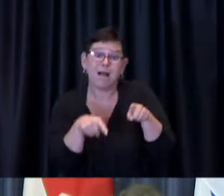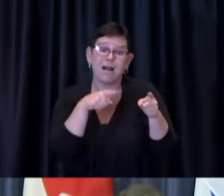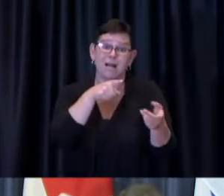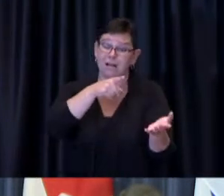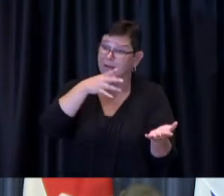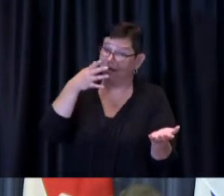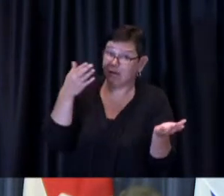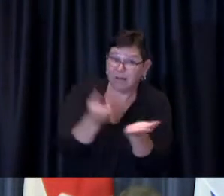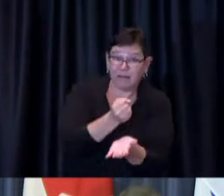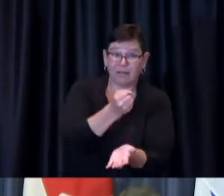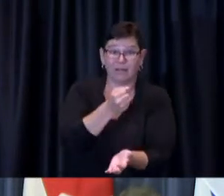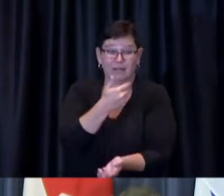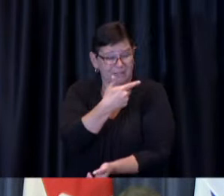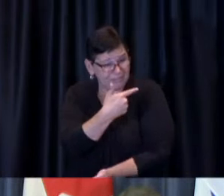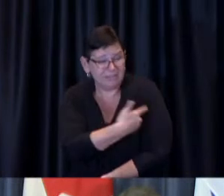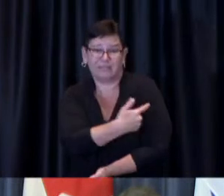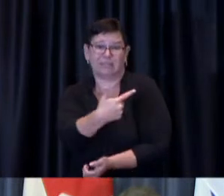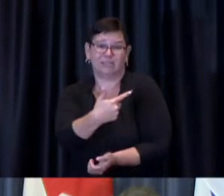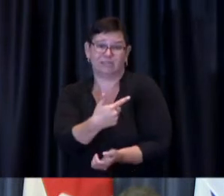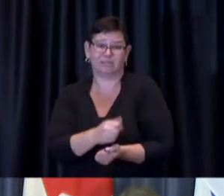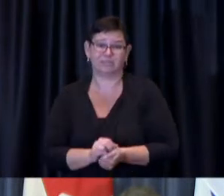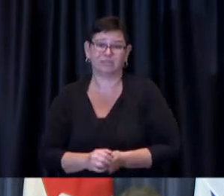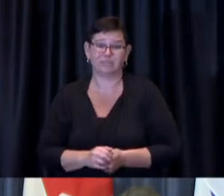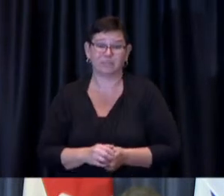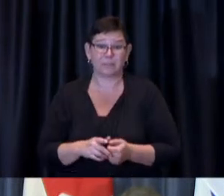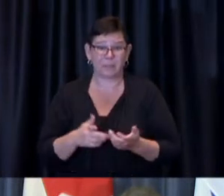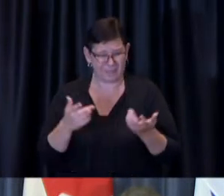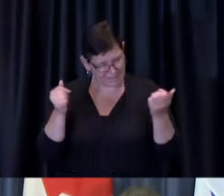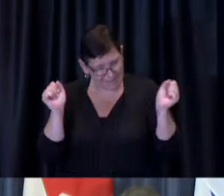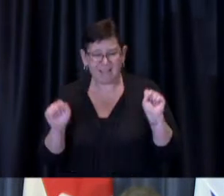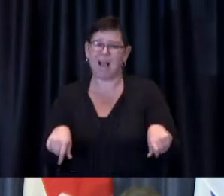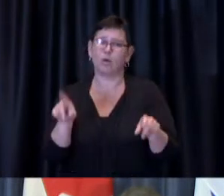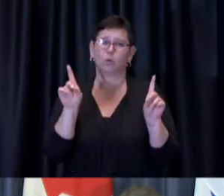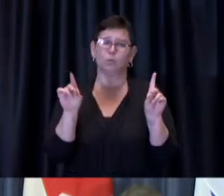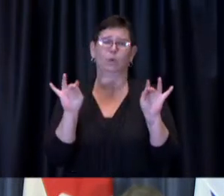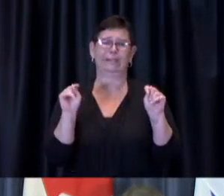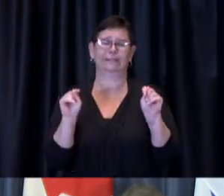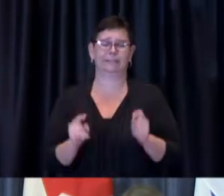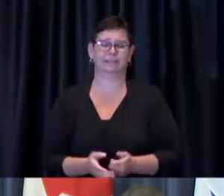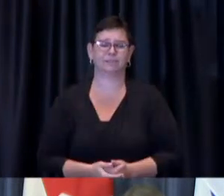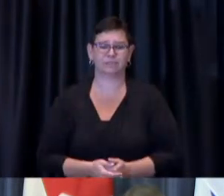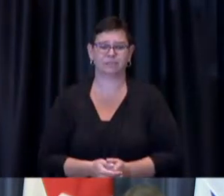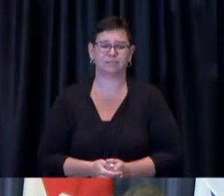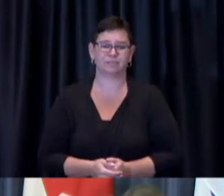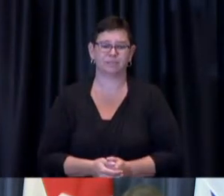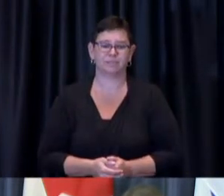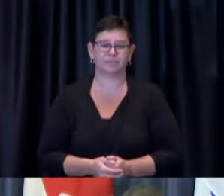that second dose as soon as possible and as well we are taking every opportunity we can